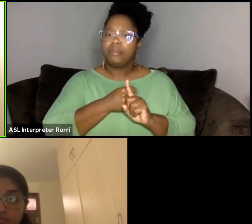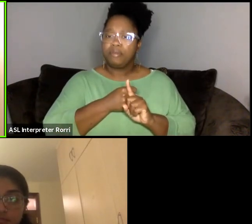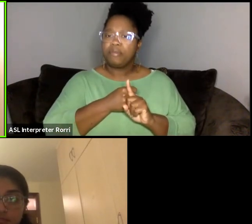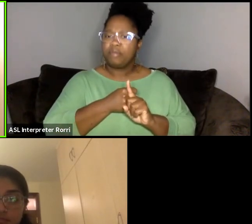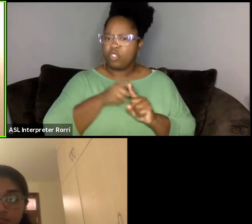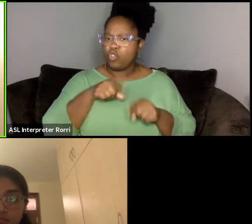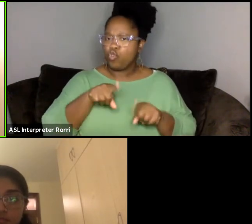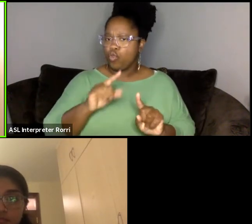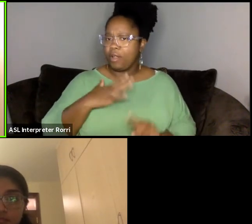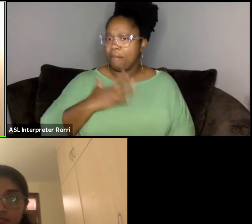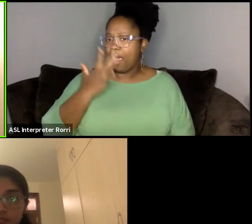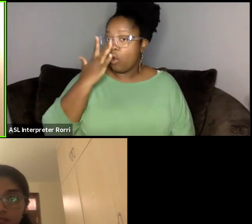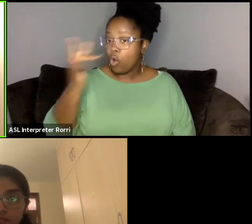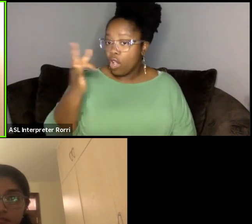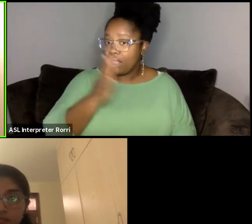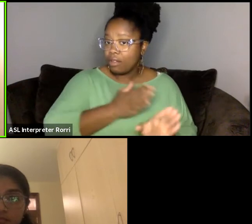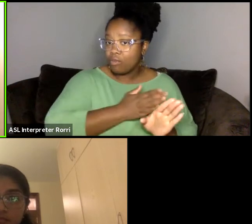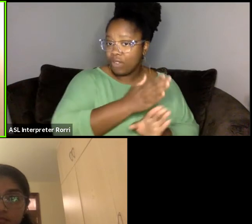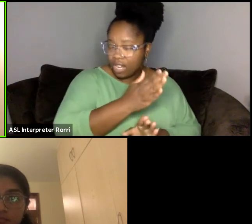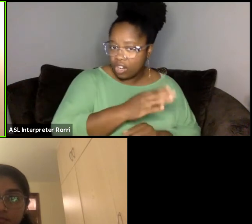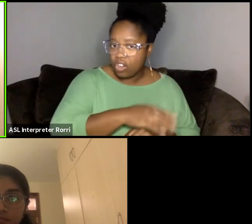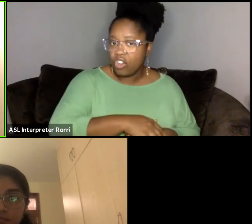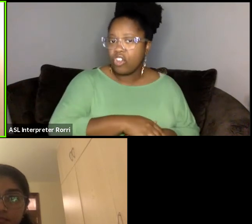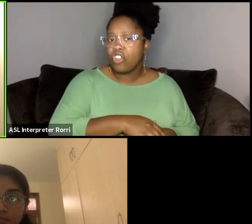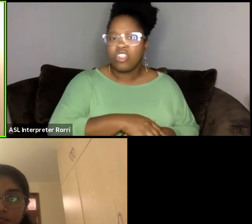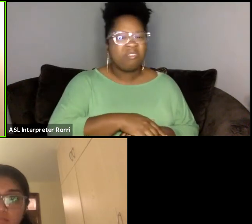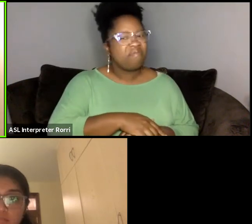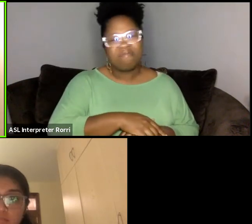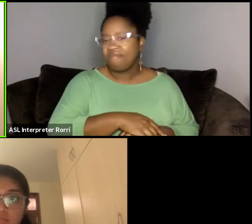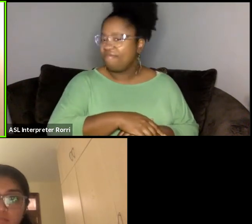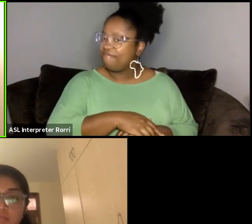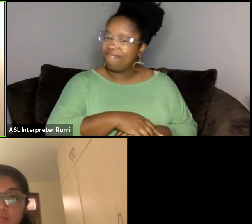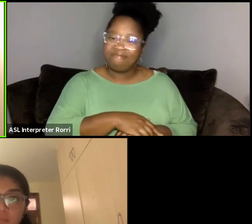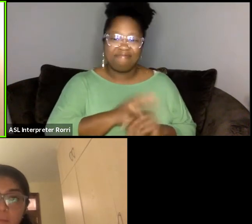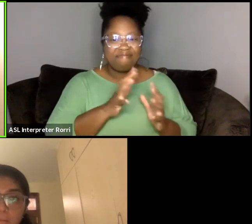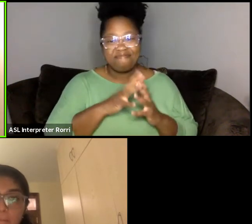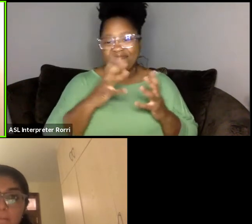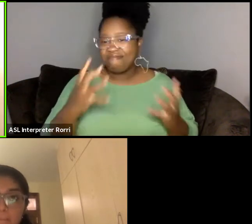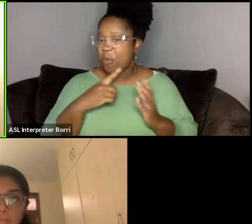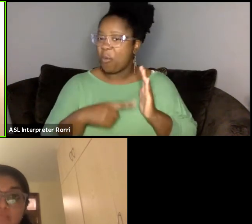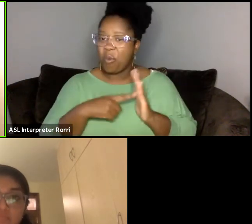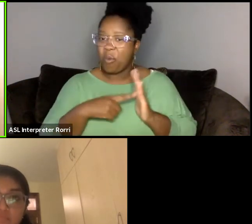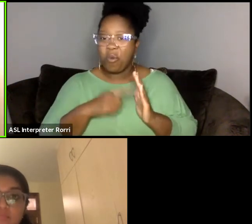where the same, there weren't a lot of roles for actors who looked like myself,